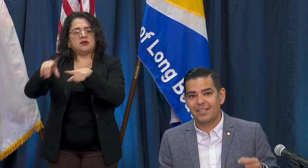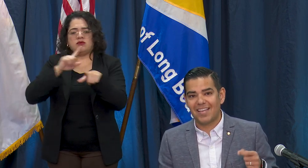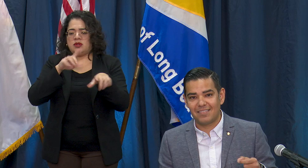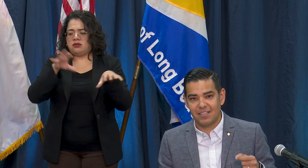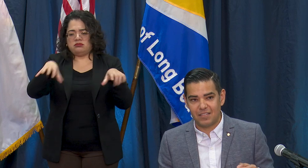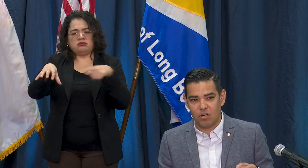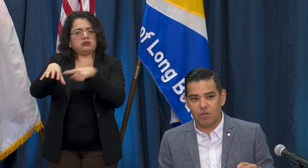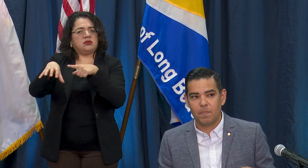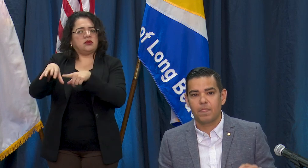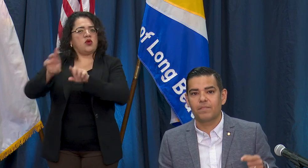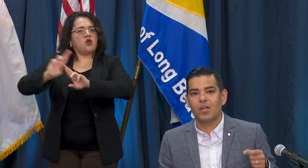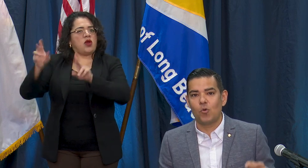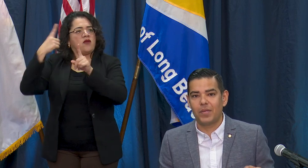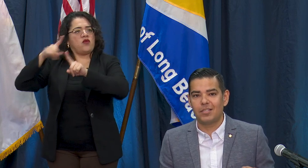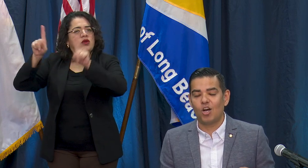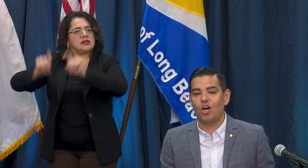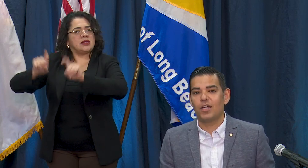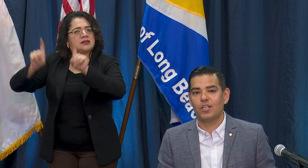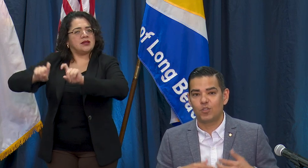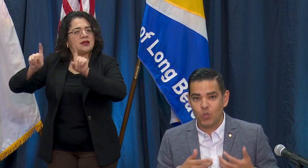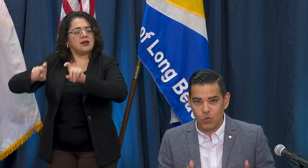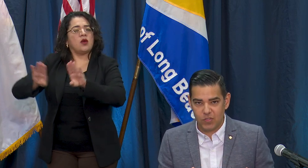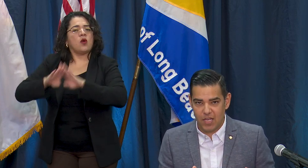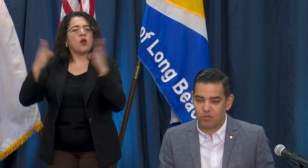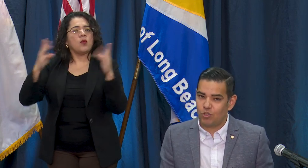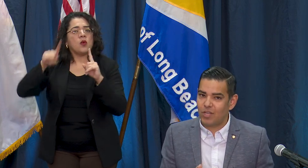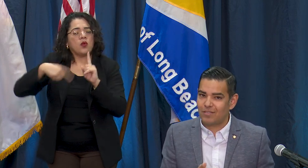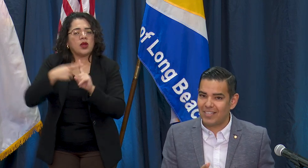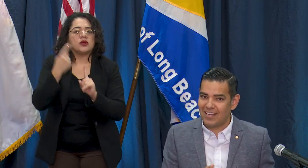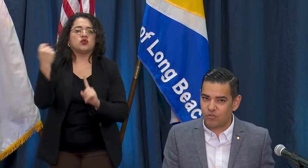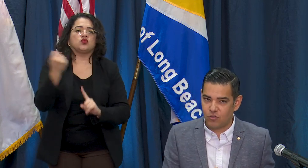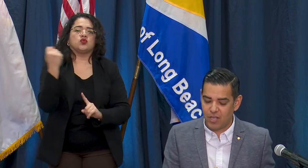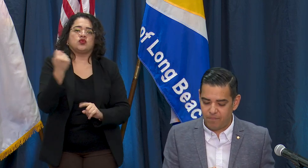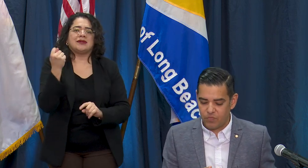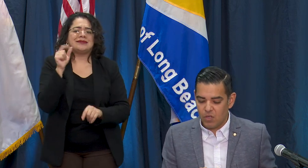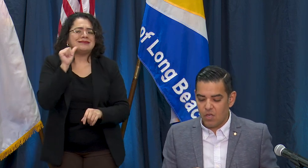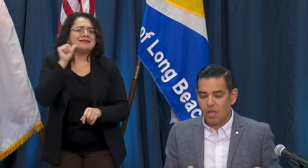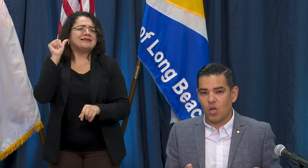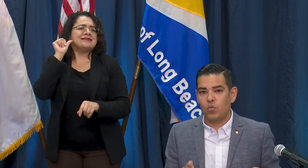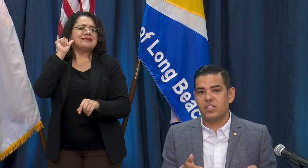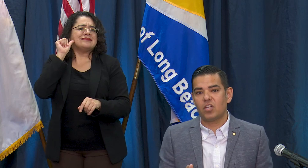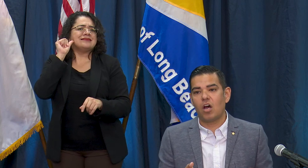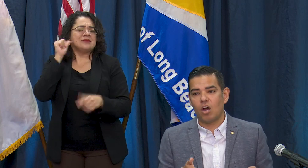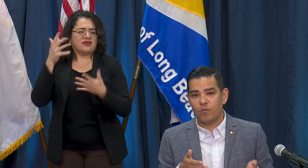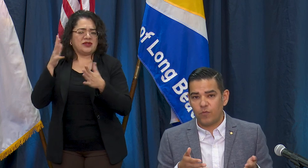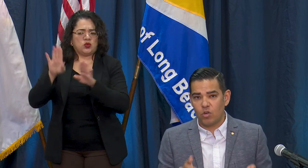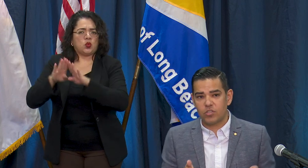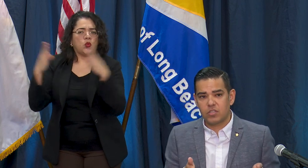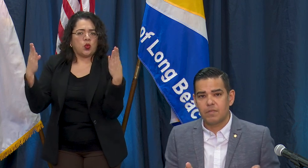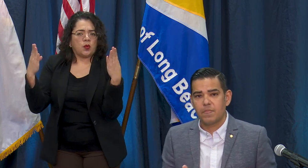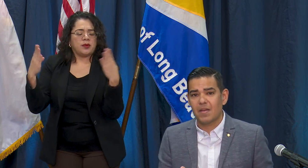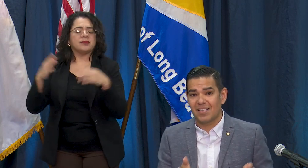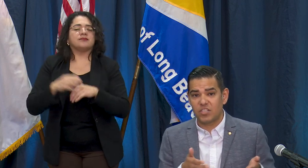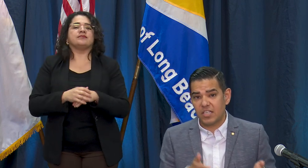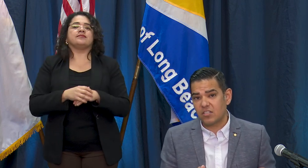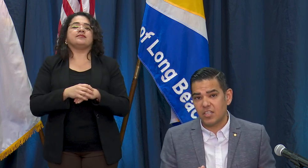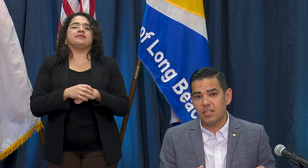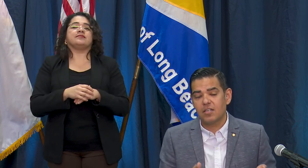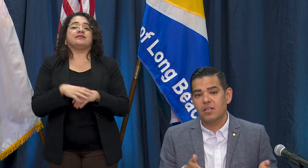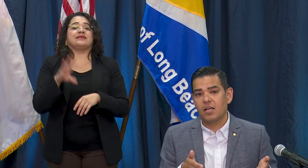testing center opened on Tuesday so just yesterday. We saw our first 60